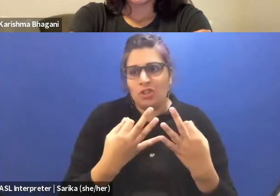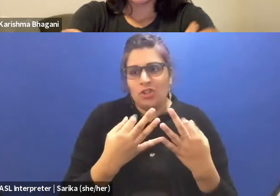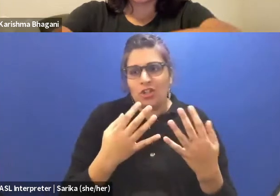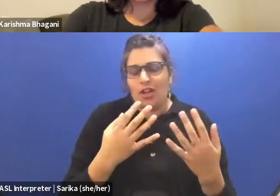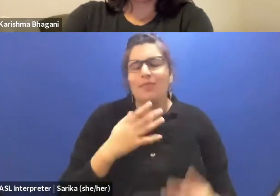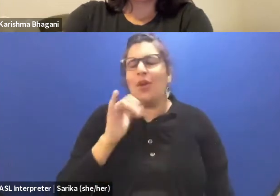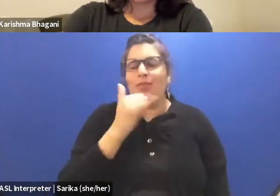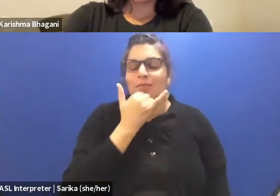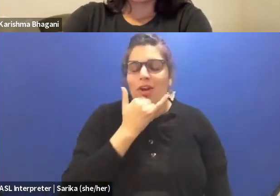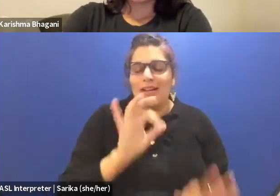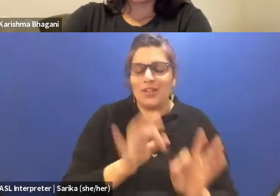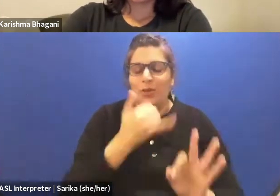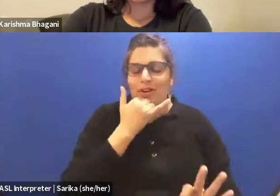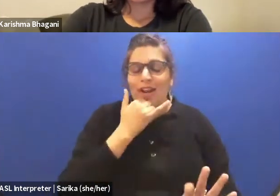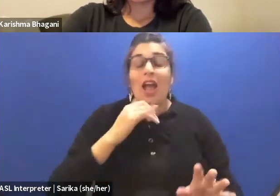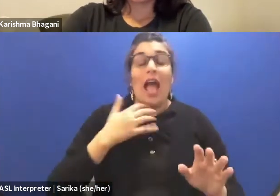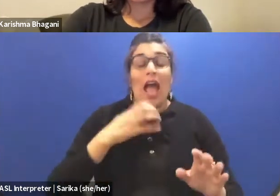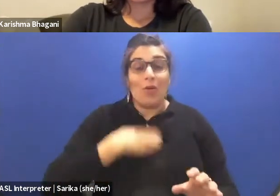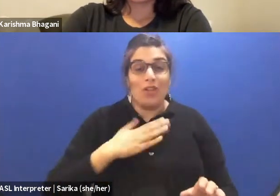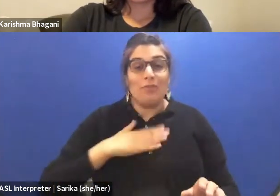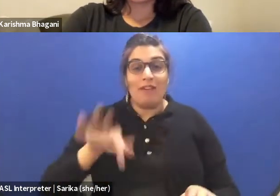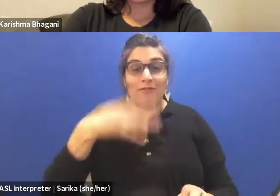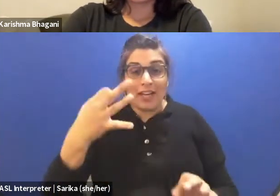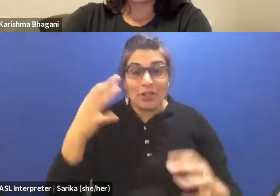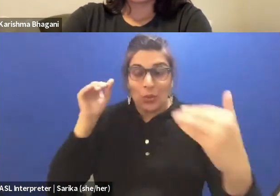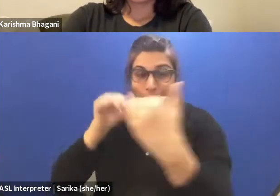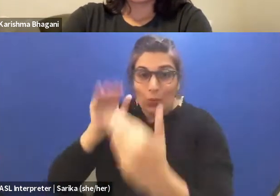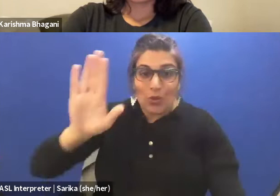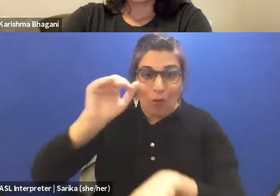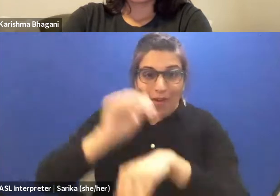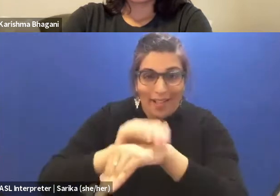(Charles conversing faintly)